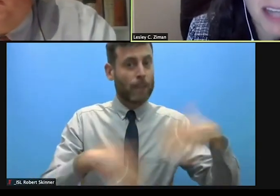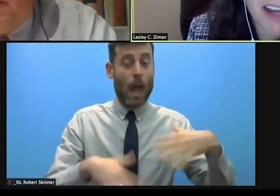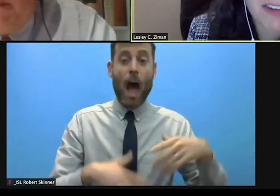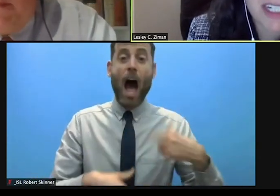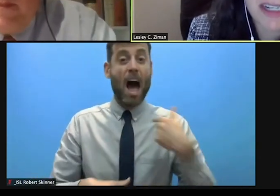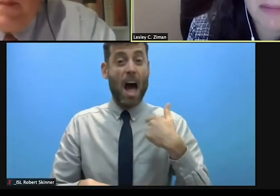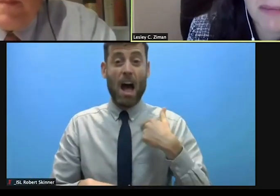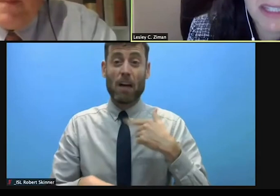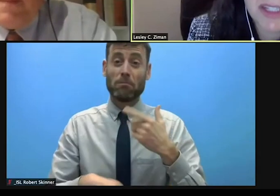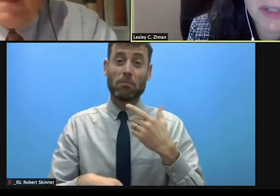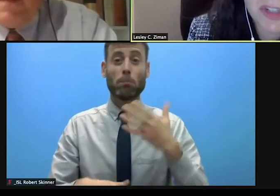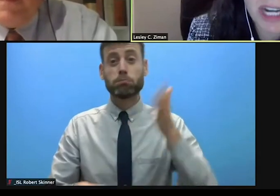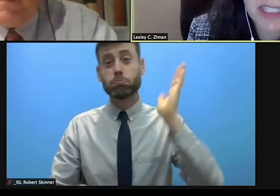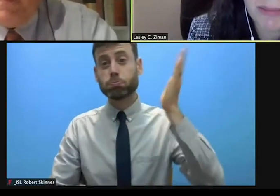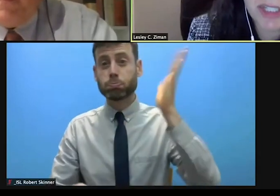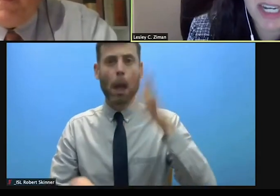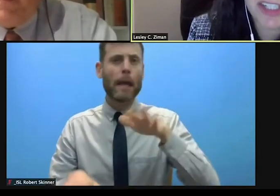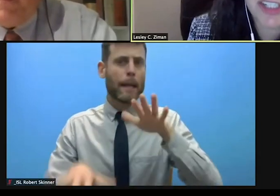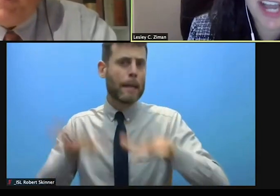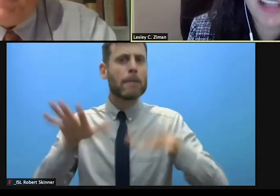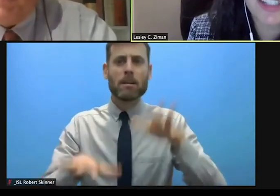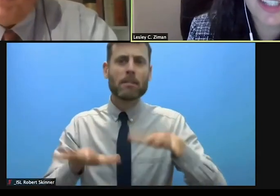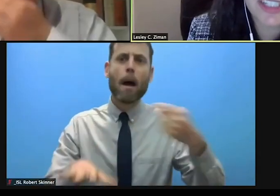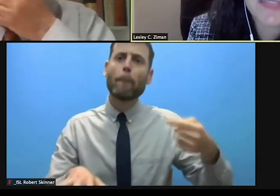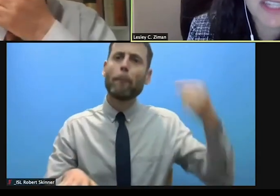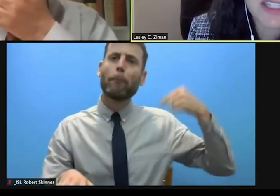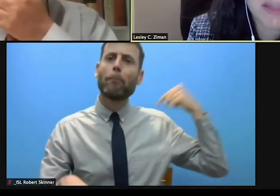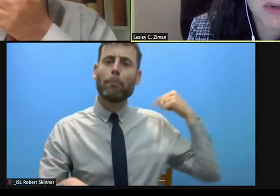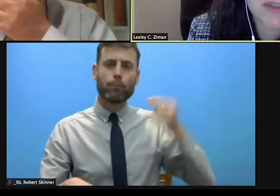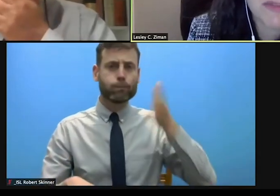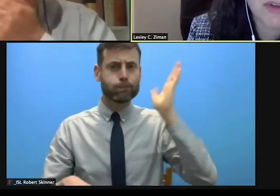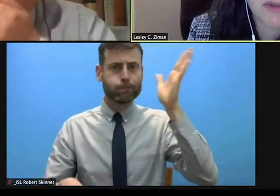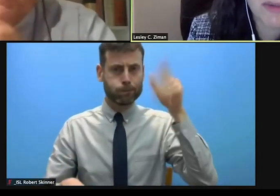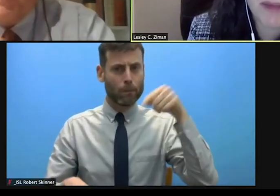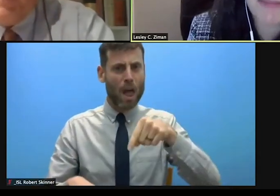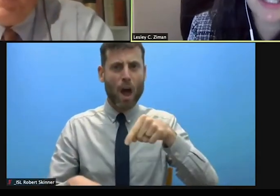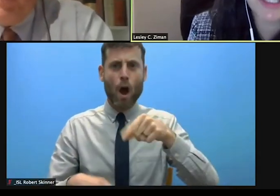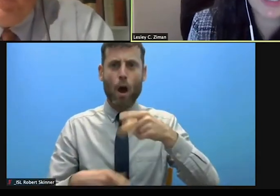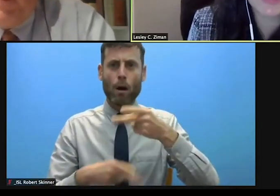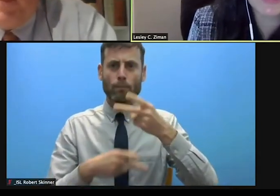concrete commitments to address the protection challenges facing the most vulnerable populations.